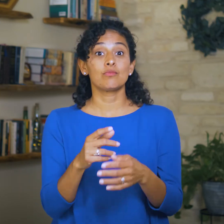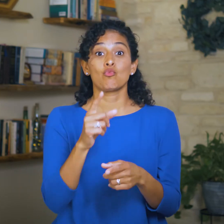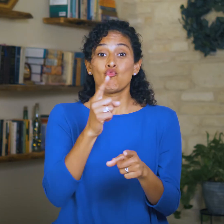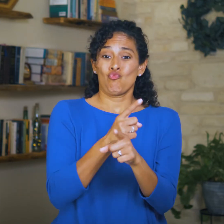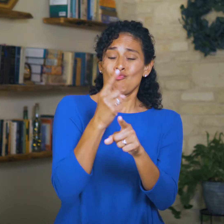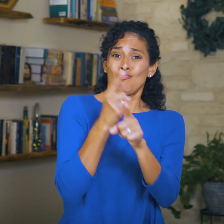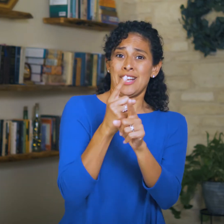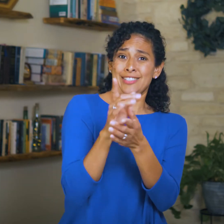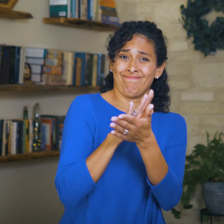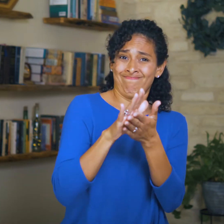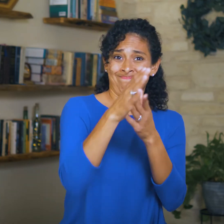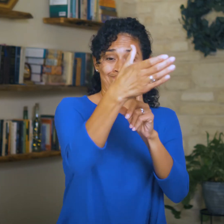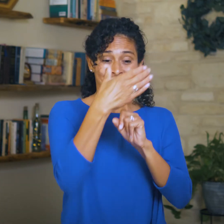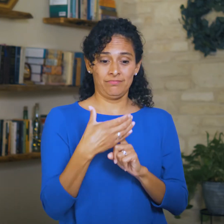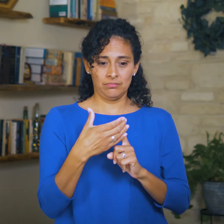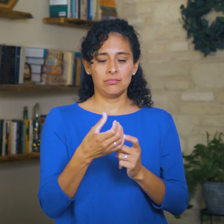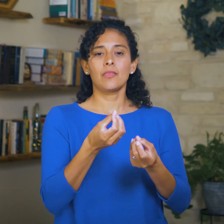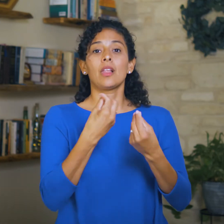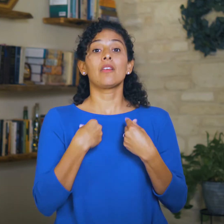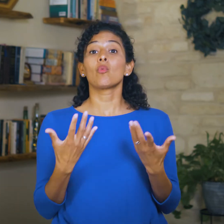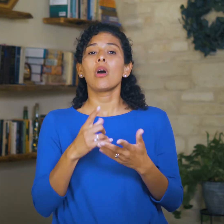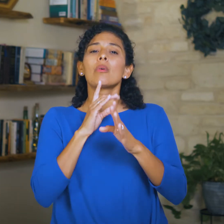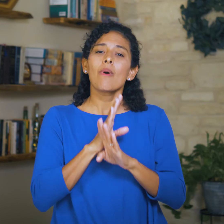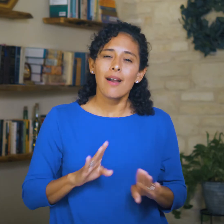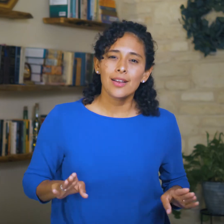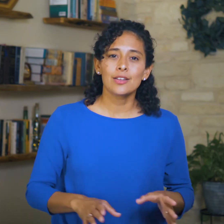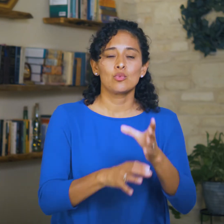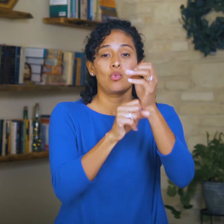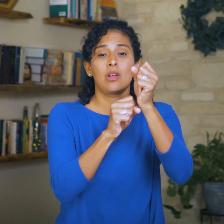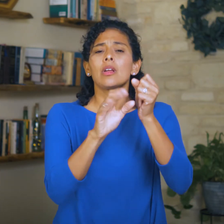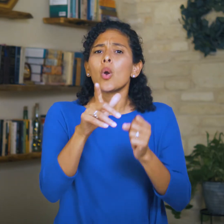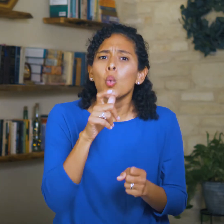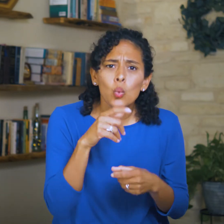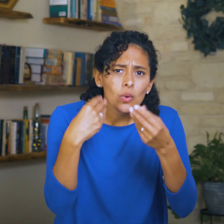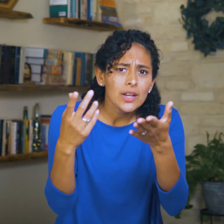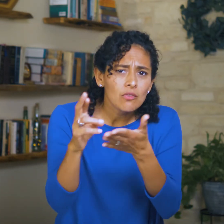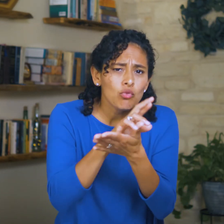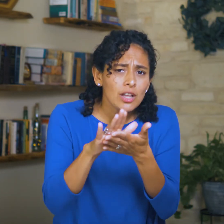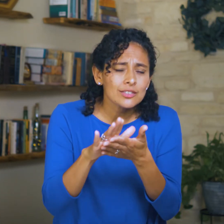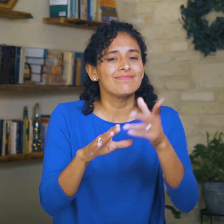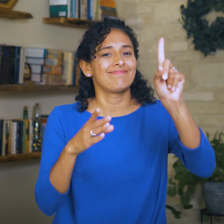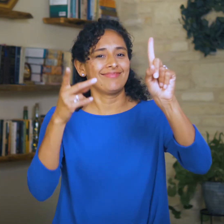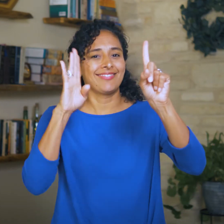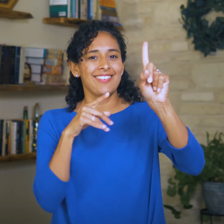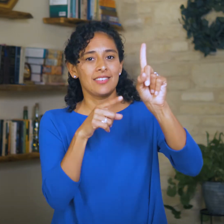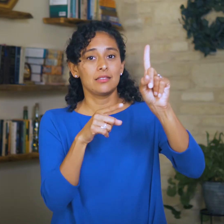righteousness is what brings us quietness and trust, and that God is the one who brings us righteousness.